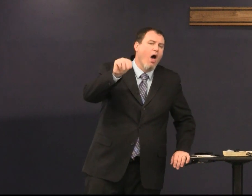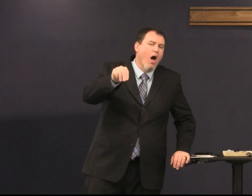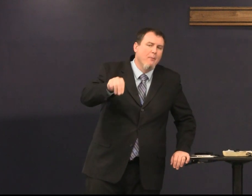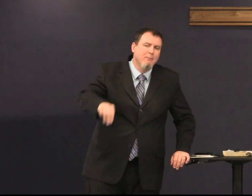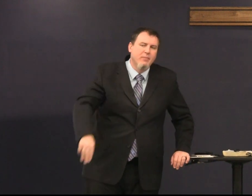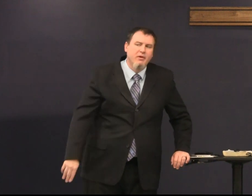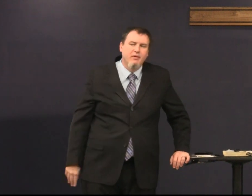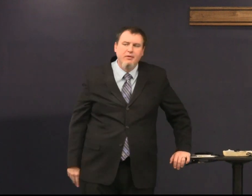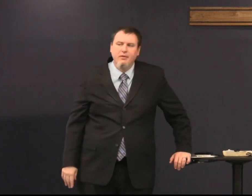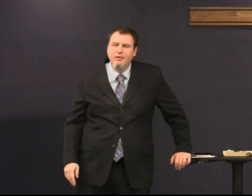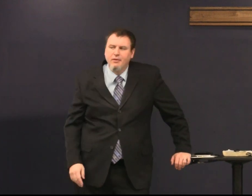ho-hum